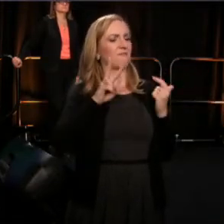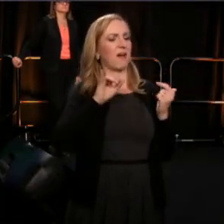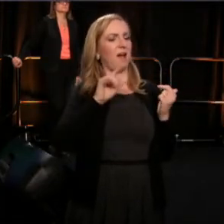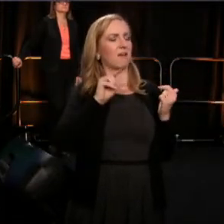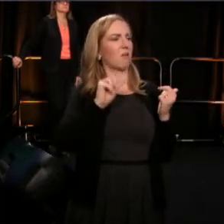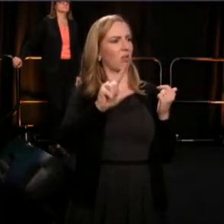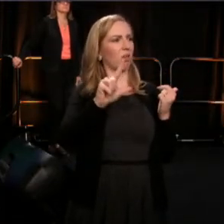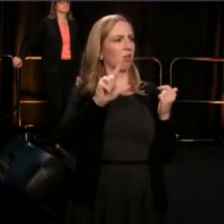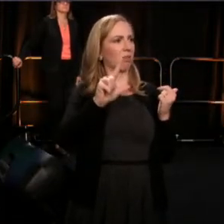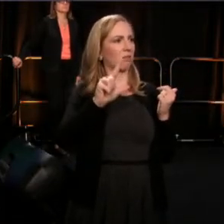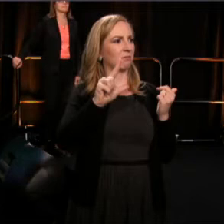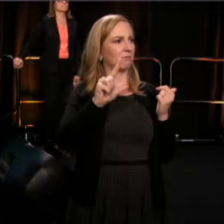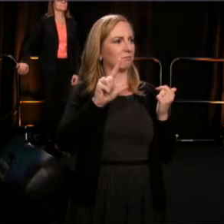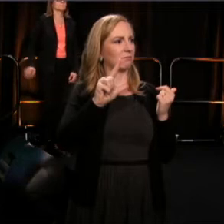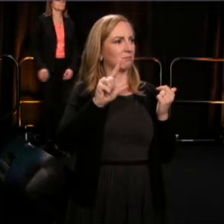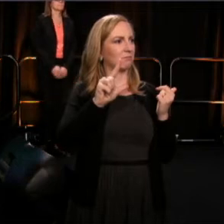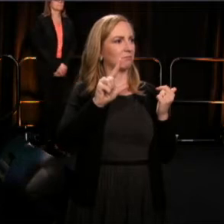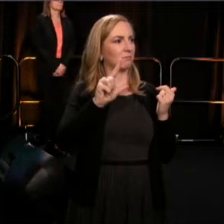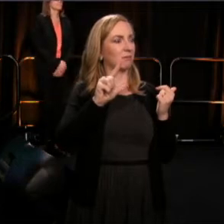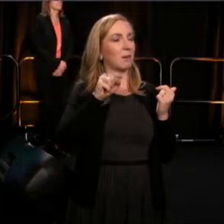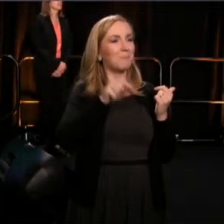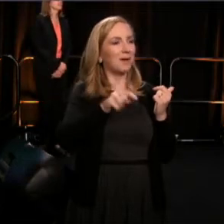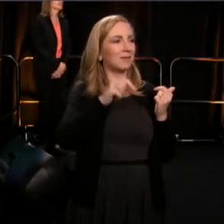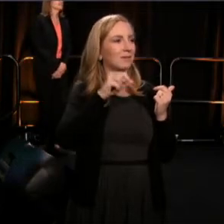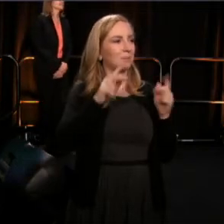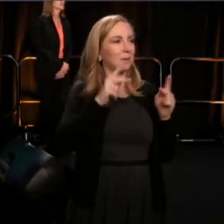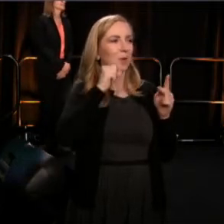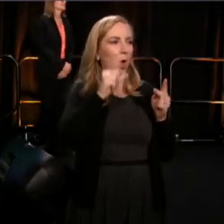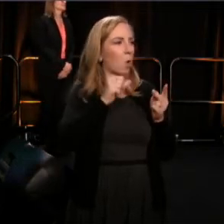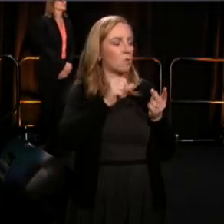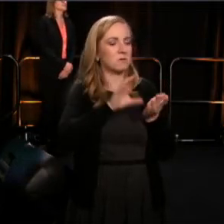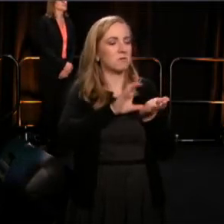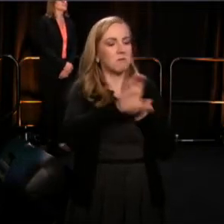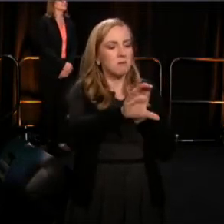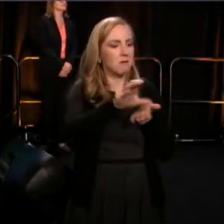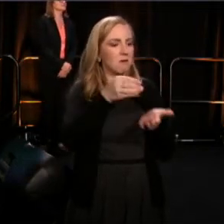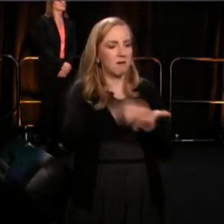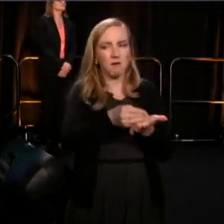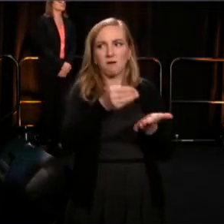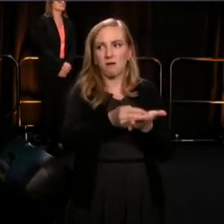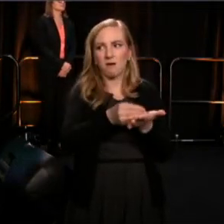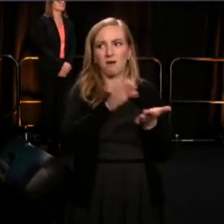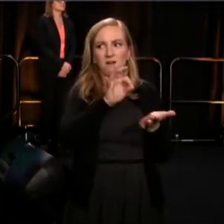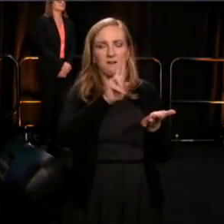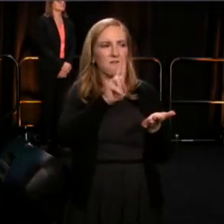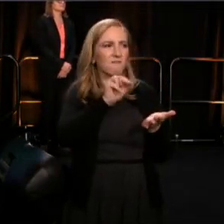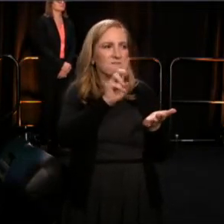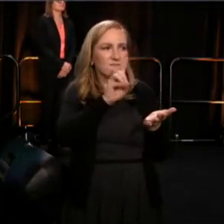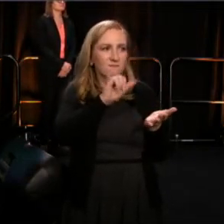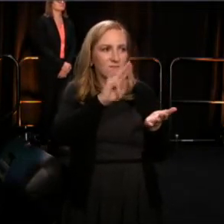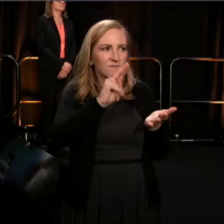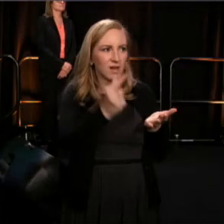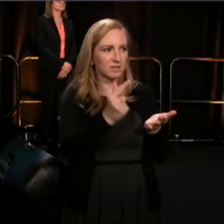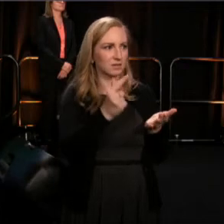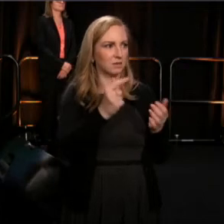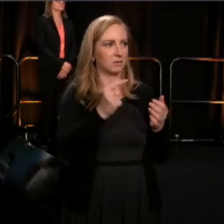it just isn't funded. Black theater doesn't share in the economics that would allow it